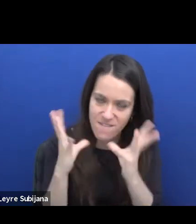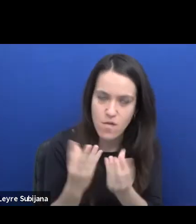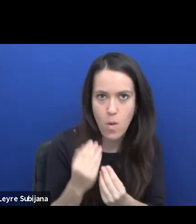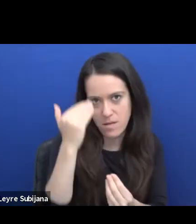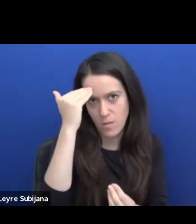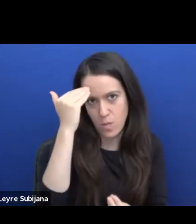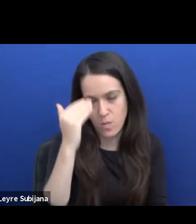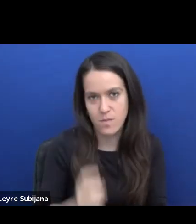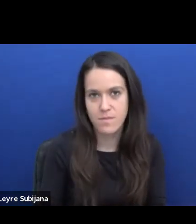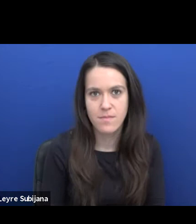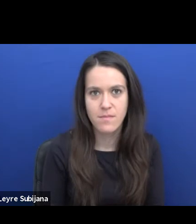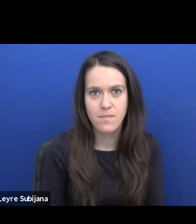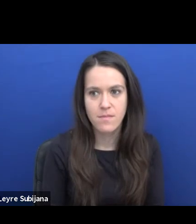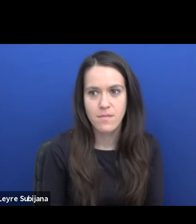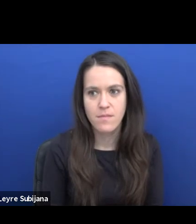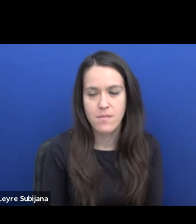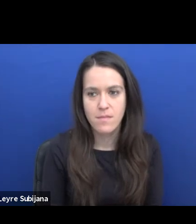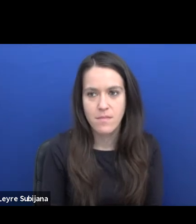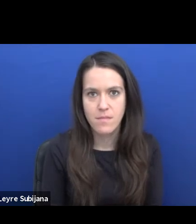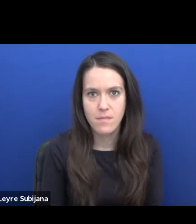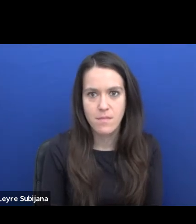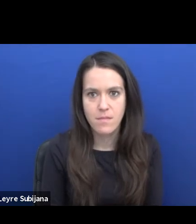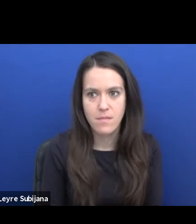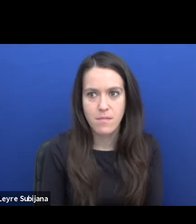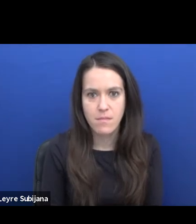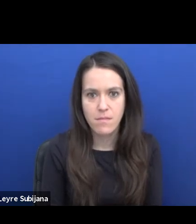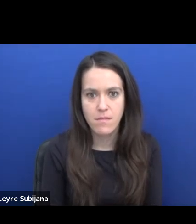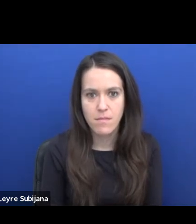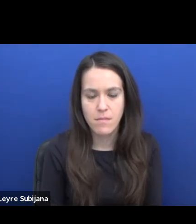And my third is don't accept anything as common